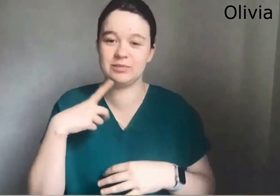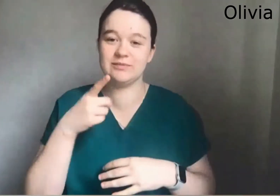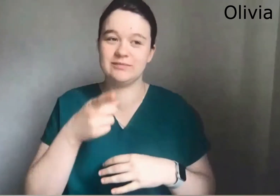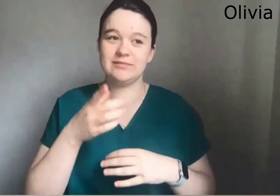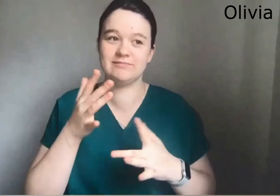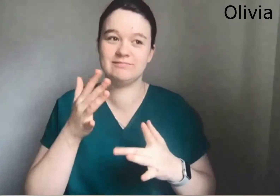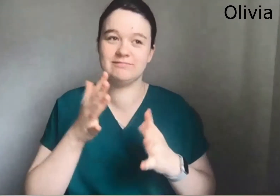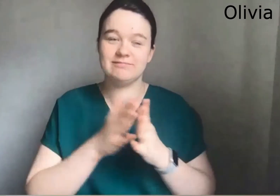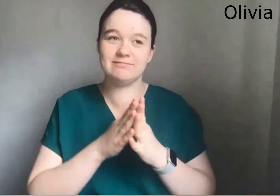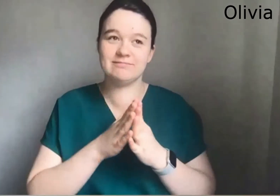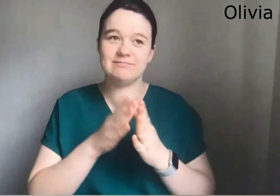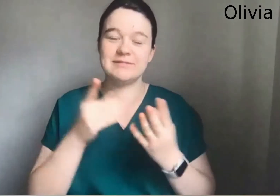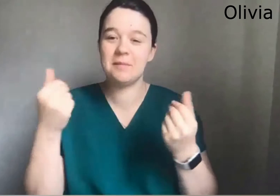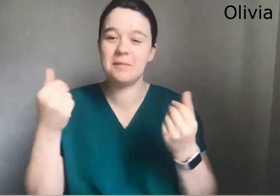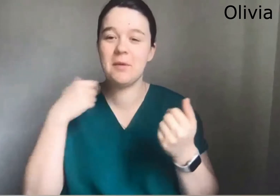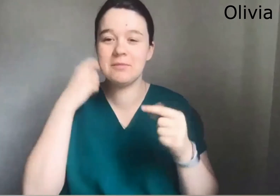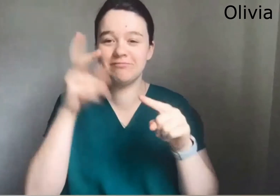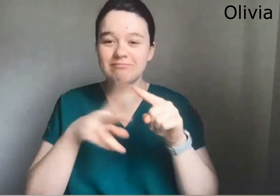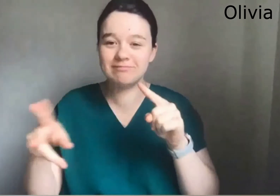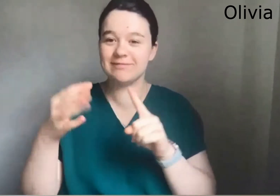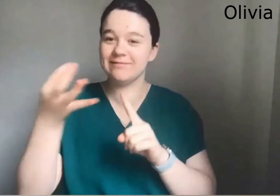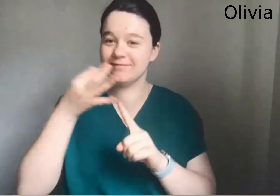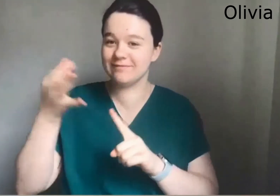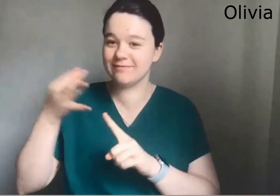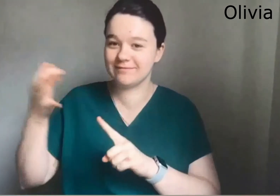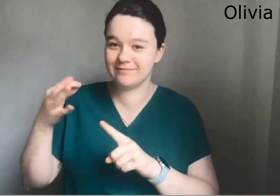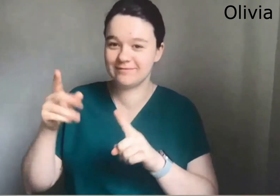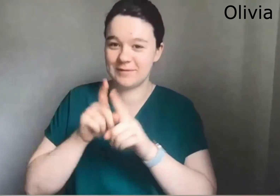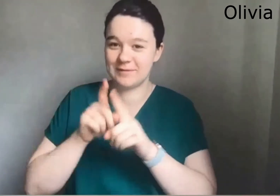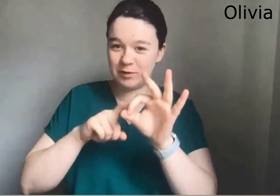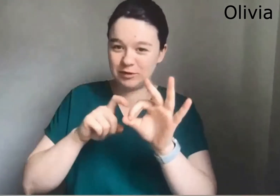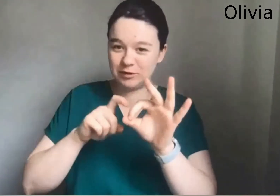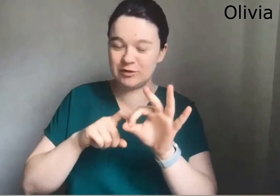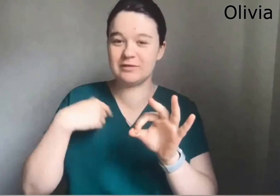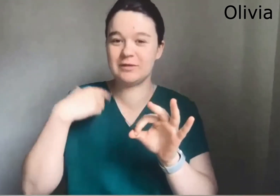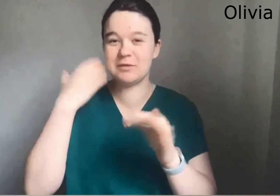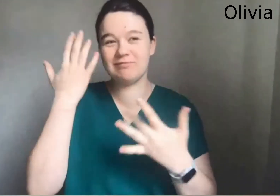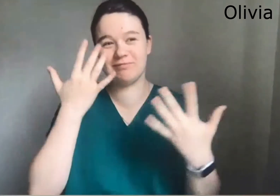It's a really interesting question because It's something that i'm routinely asked